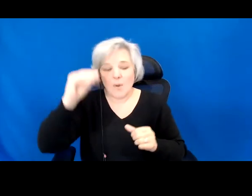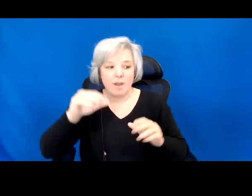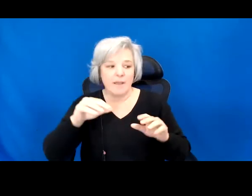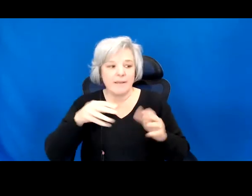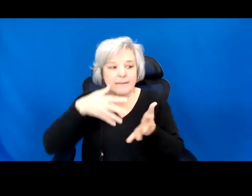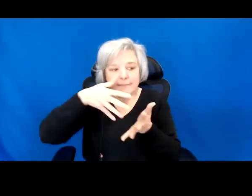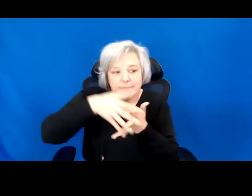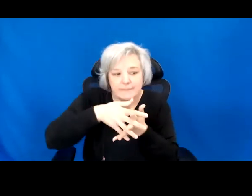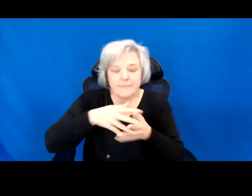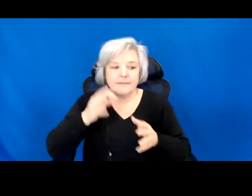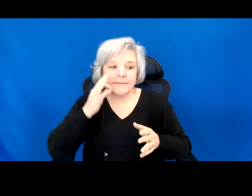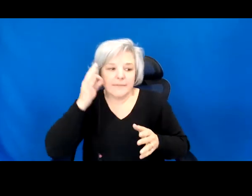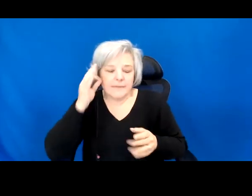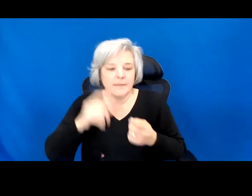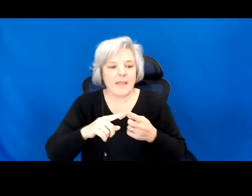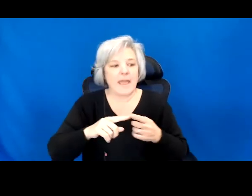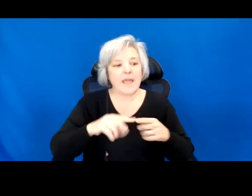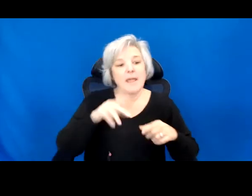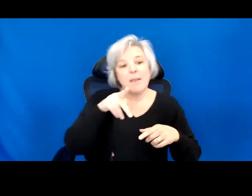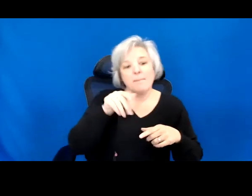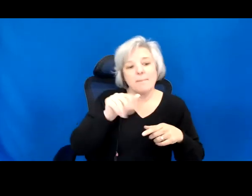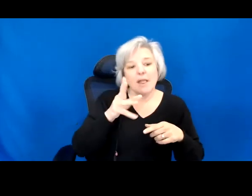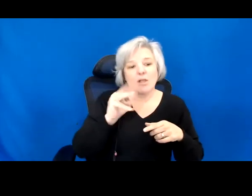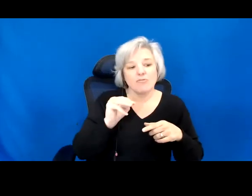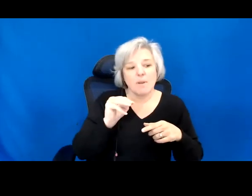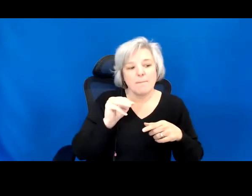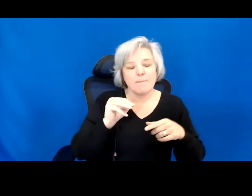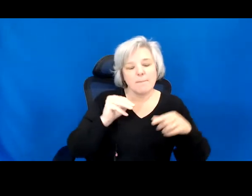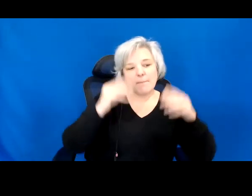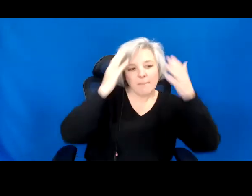girl and boy. Each one garbed in their traditional attire.